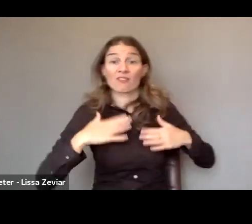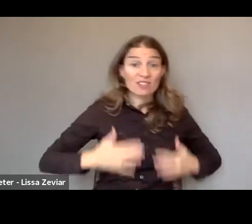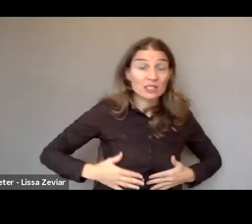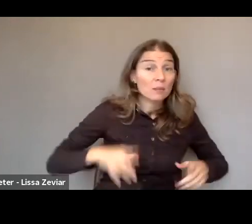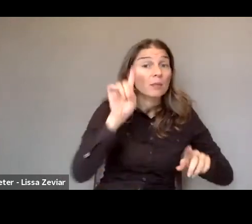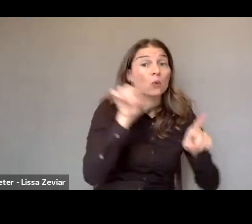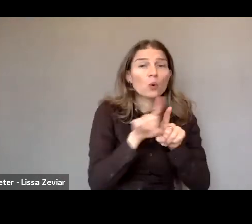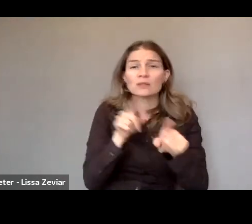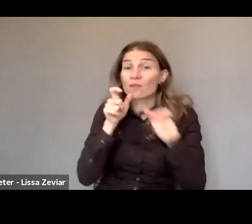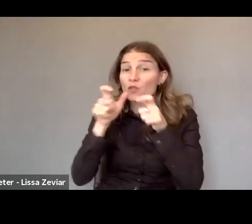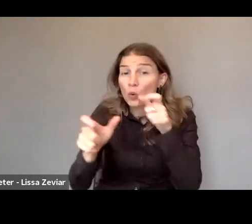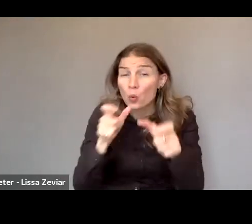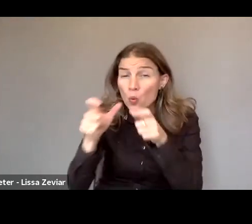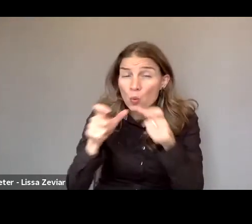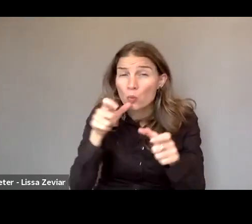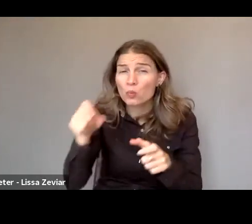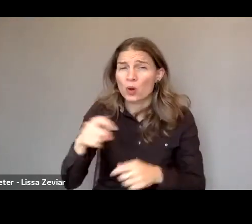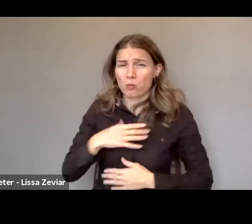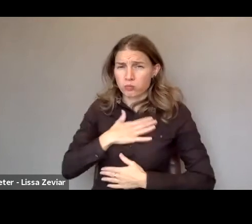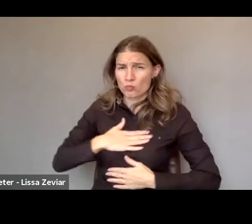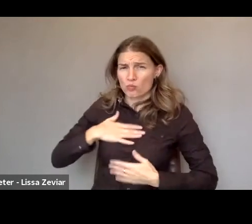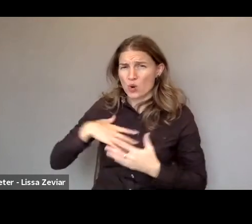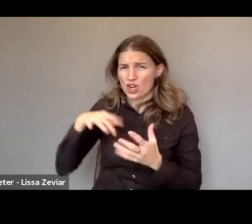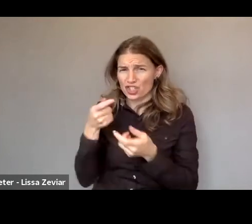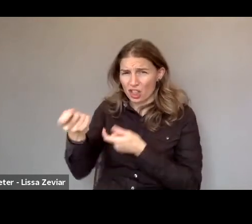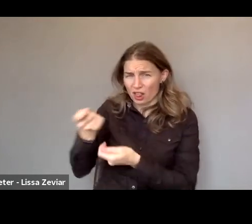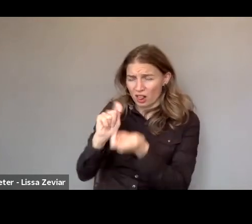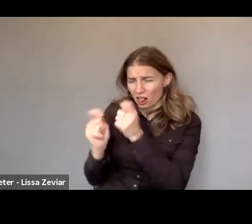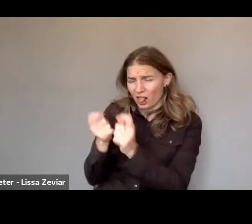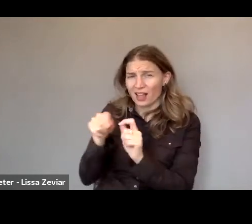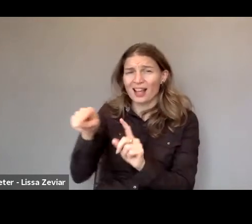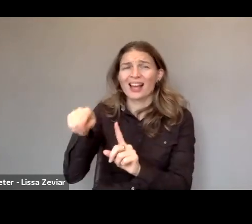emotional, economic, reproductive and sexual abuse, which can range